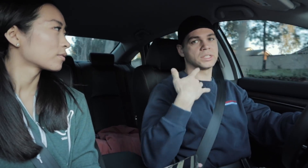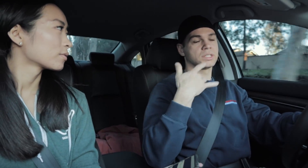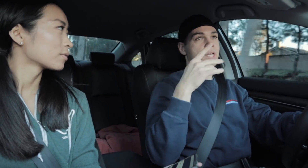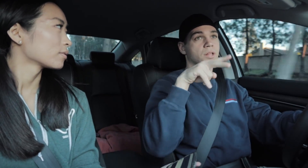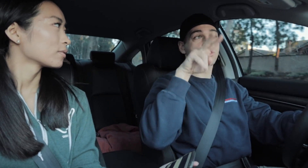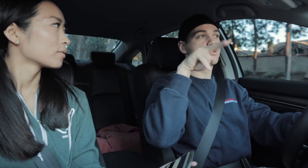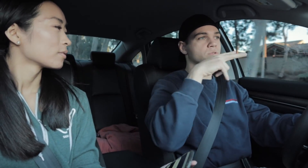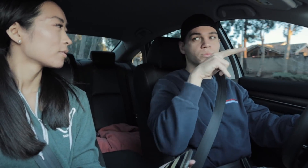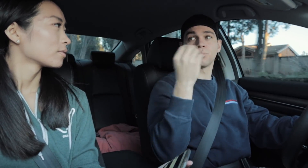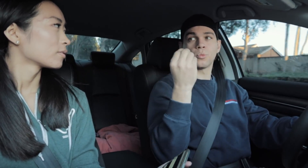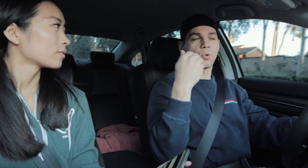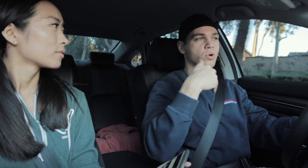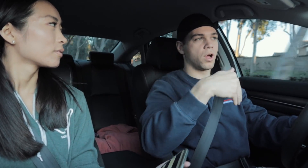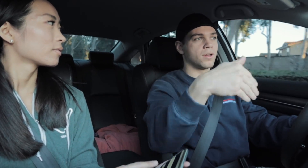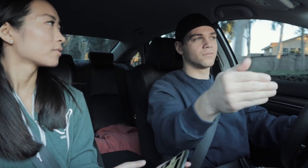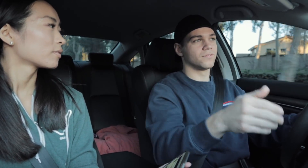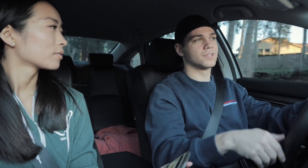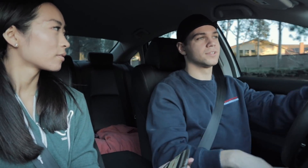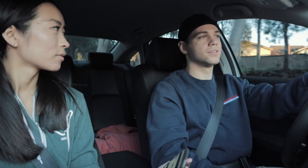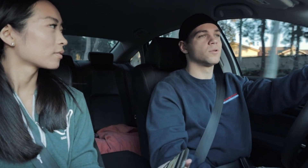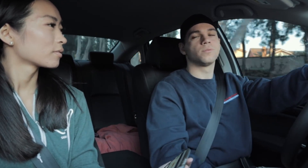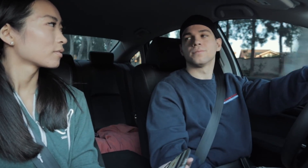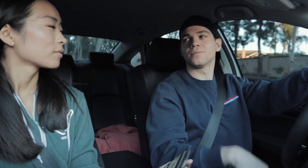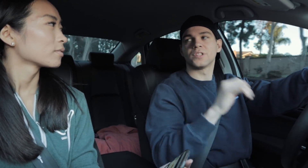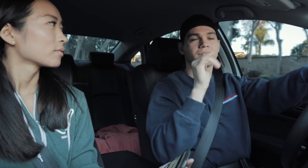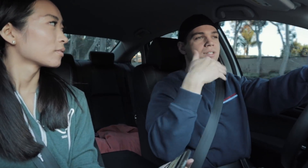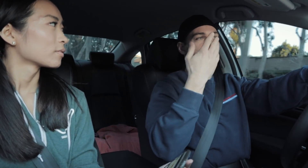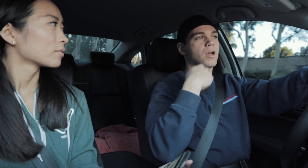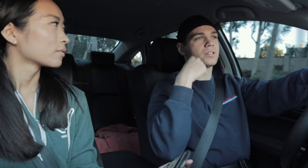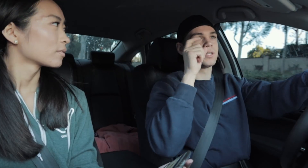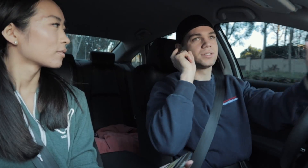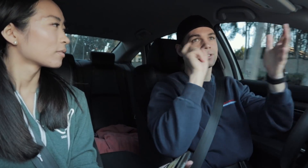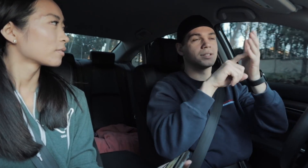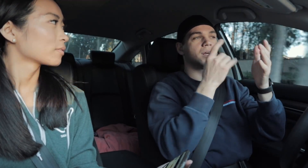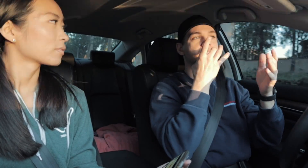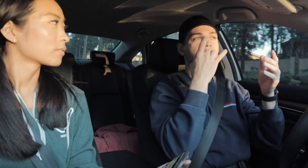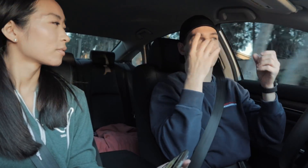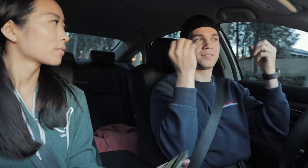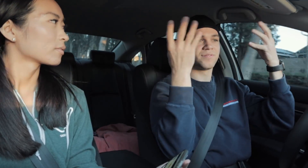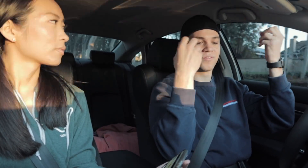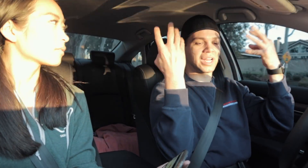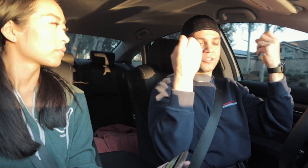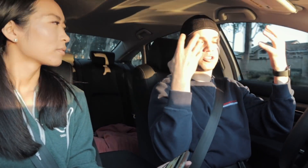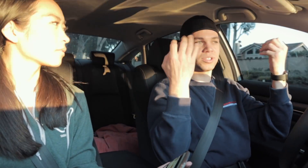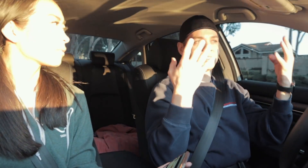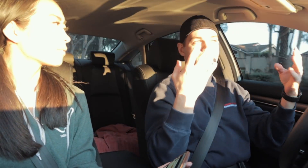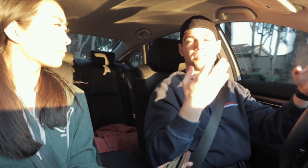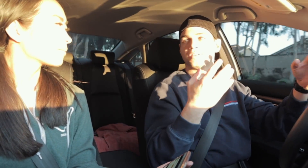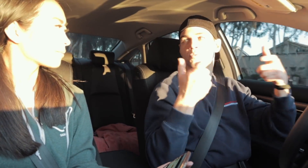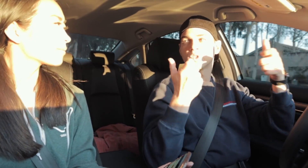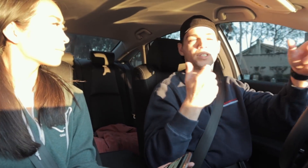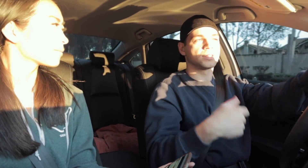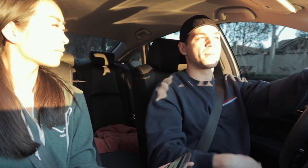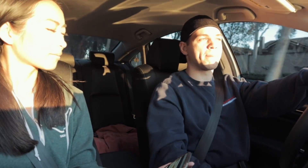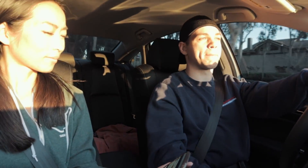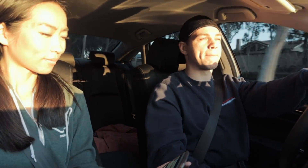I tend to look at those things more often to be more aware of my surroundings So that's how I can tell when there are lights flashing quickly